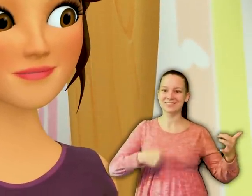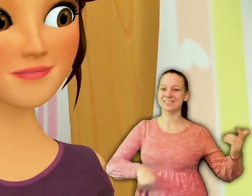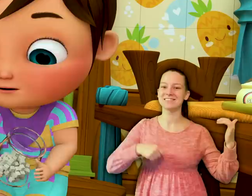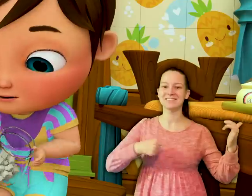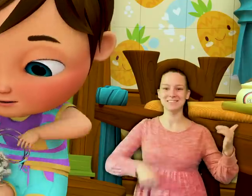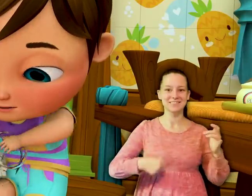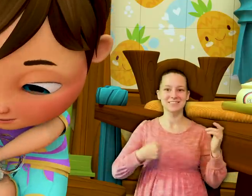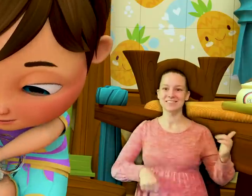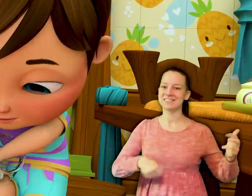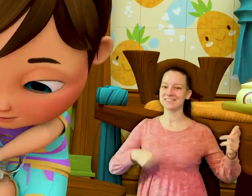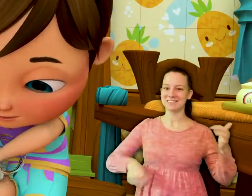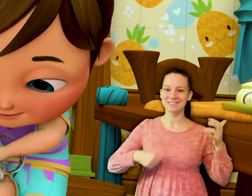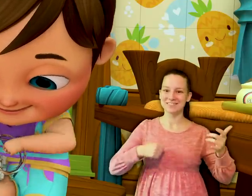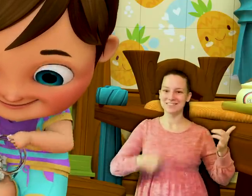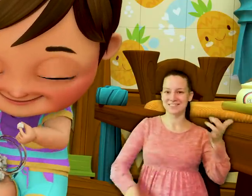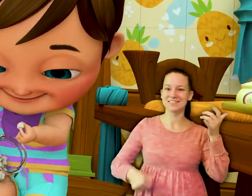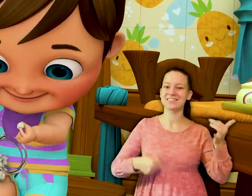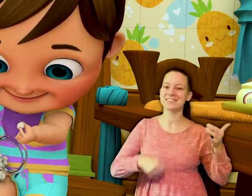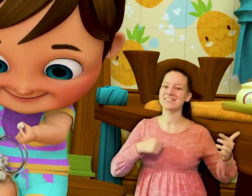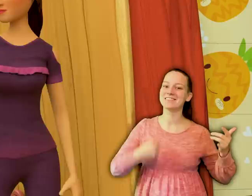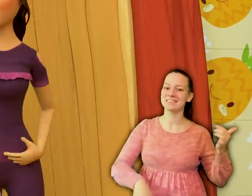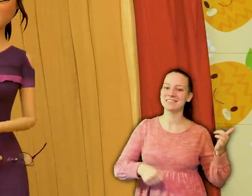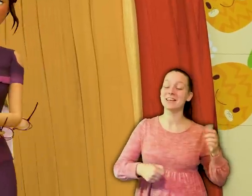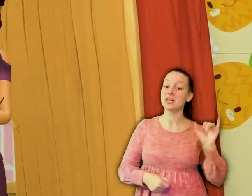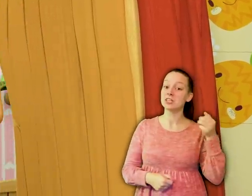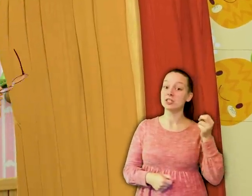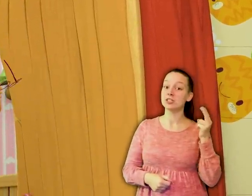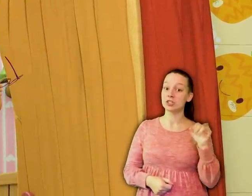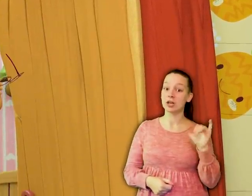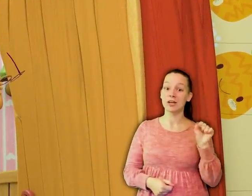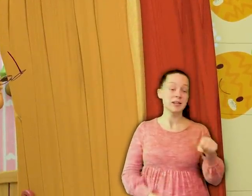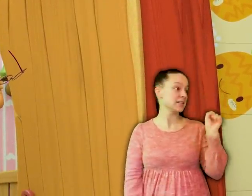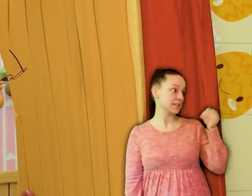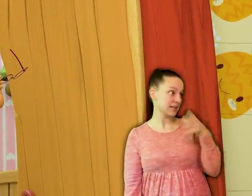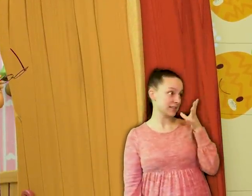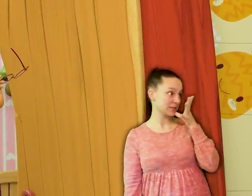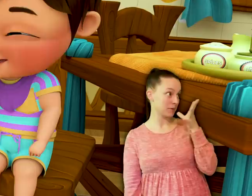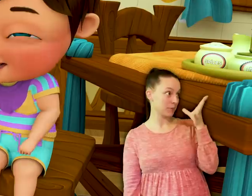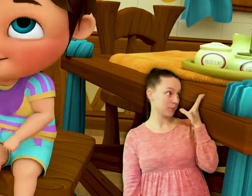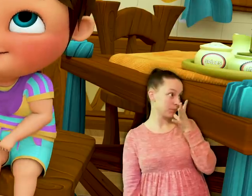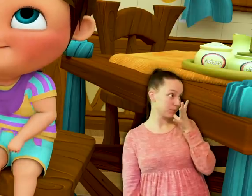Run away